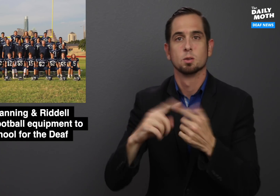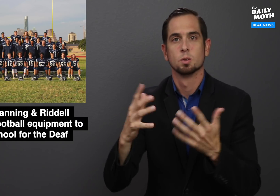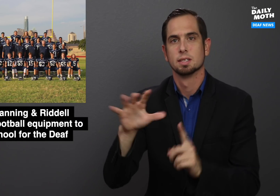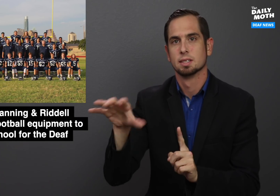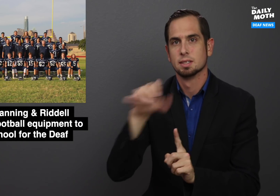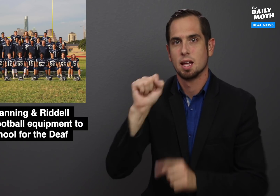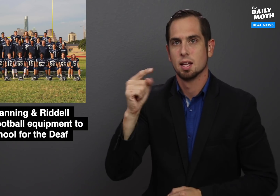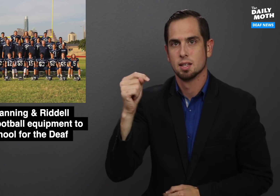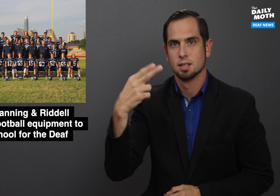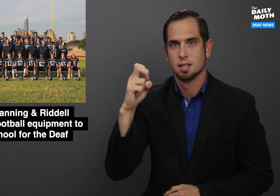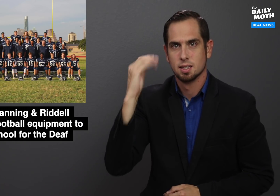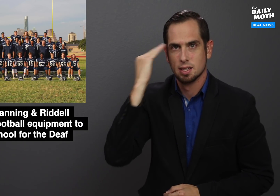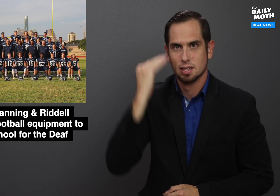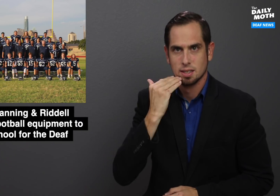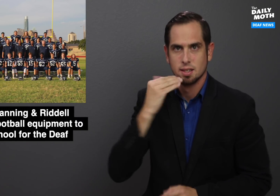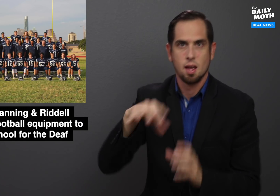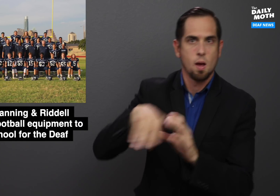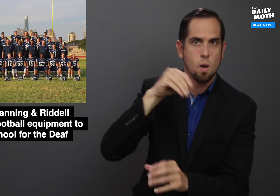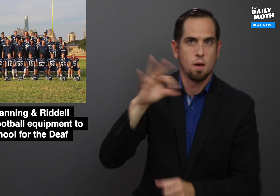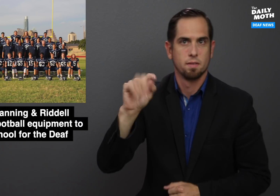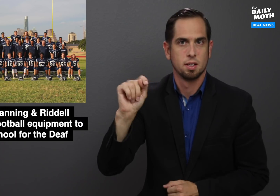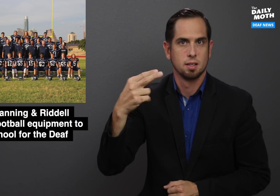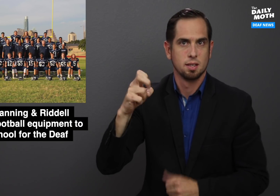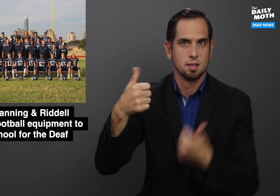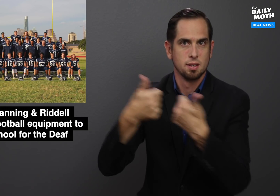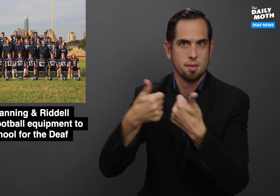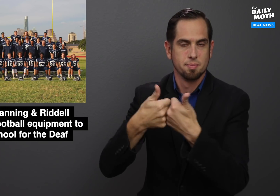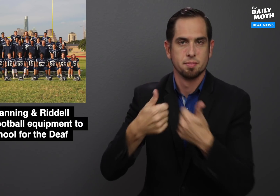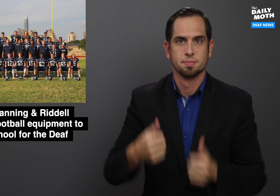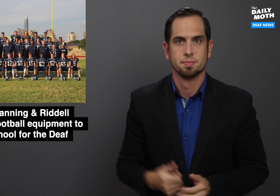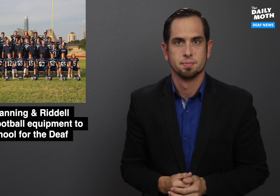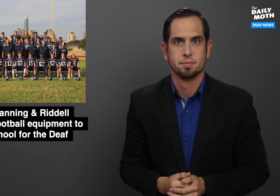to "take the head out of the game."